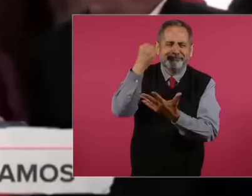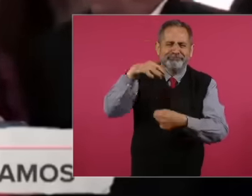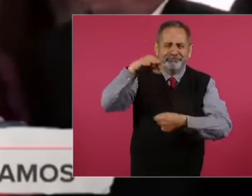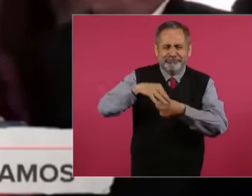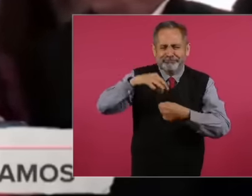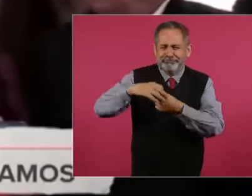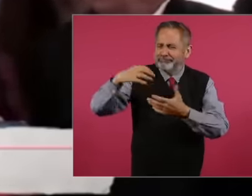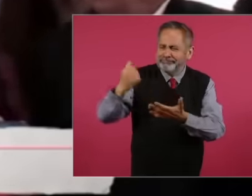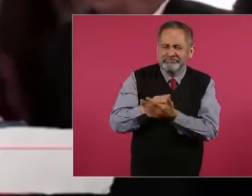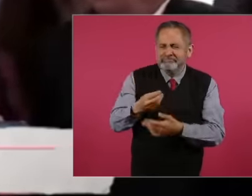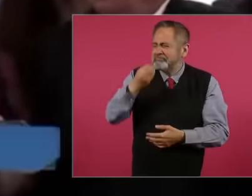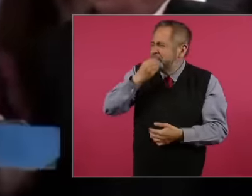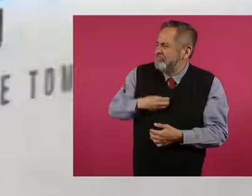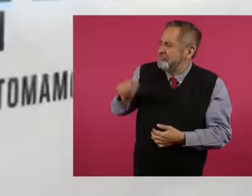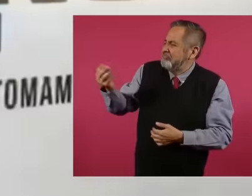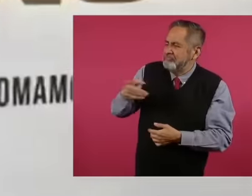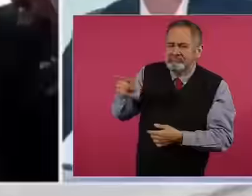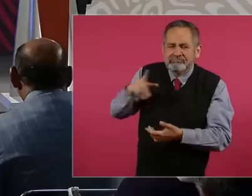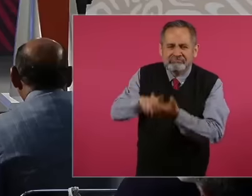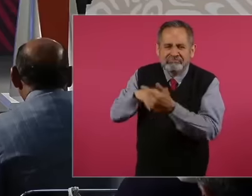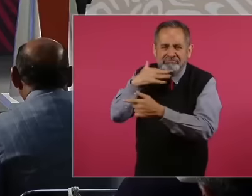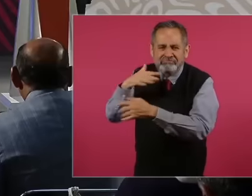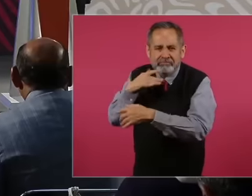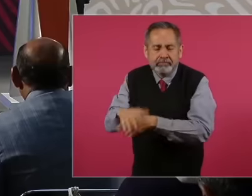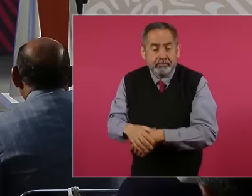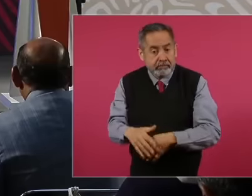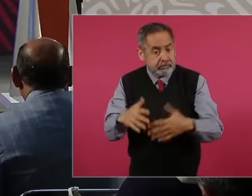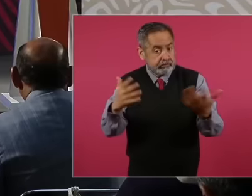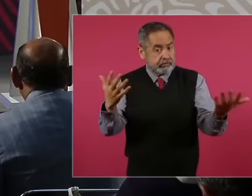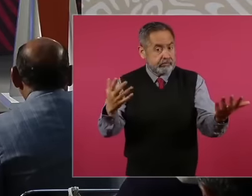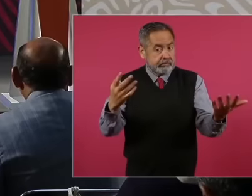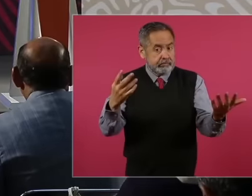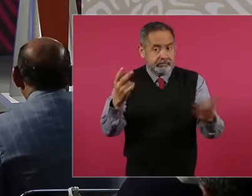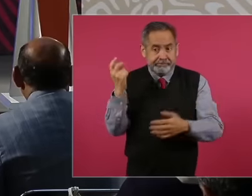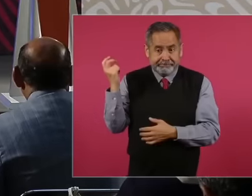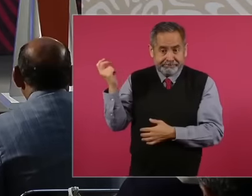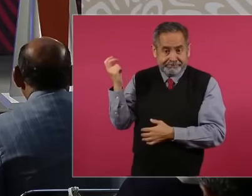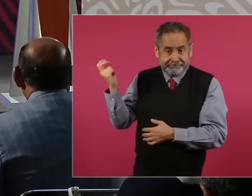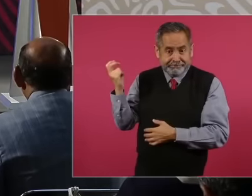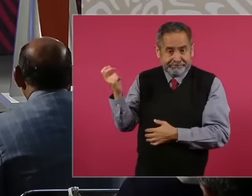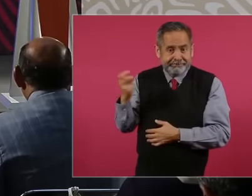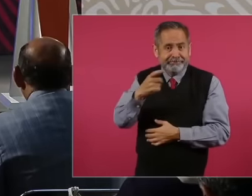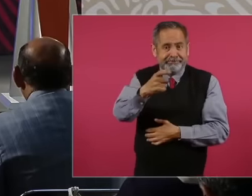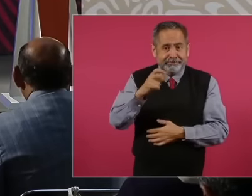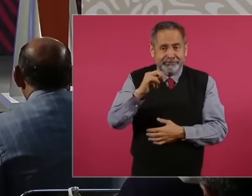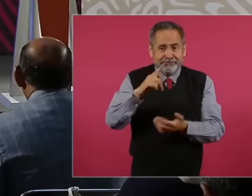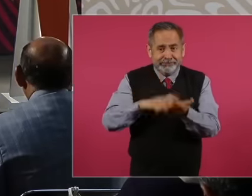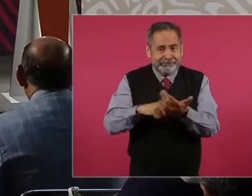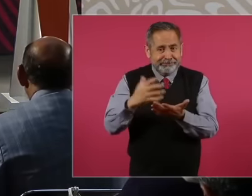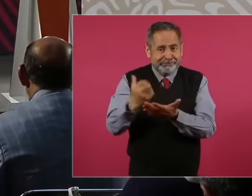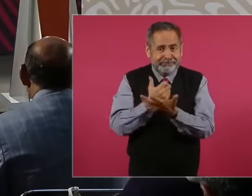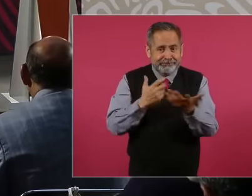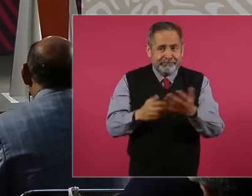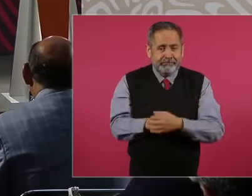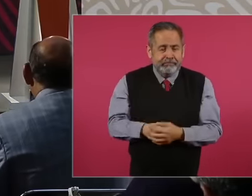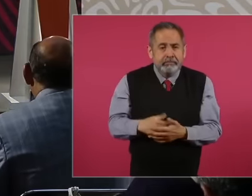all the traps Well, like this The night begins, friends Sochil, but I didn't put it in